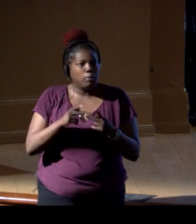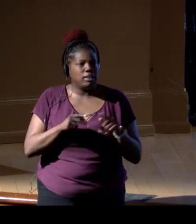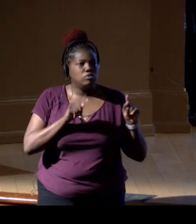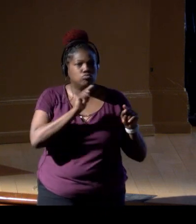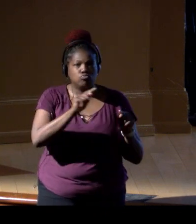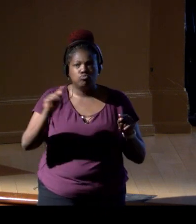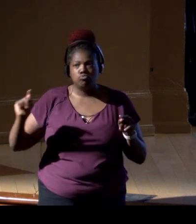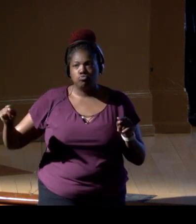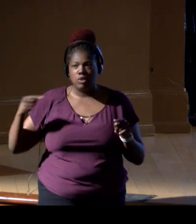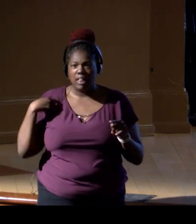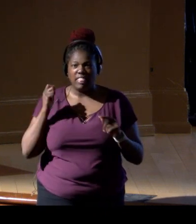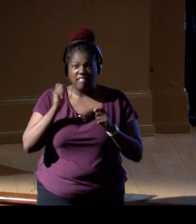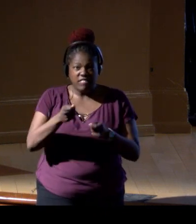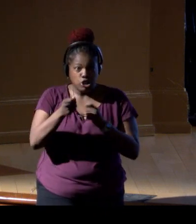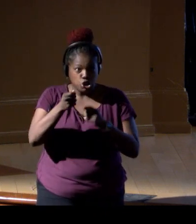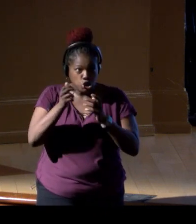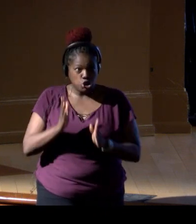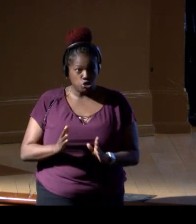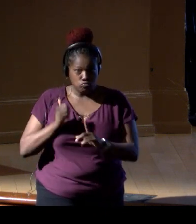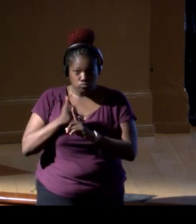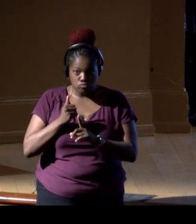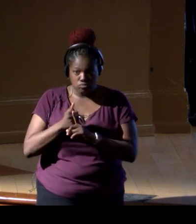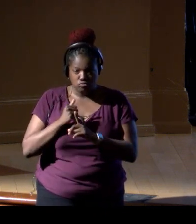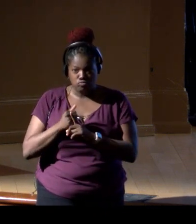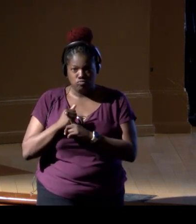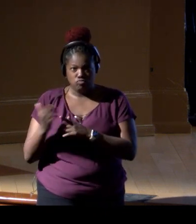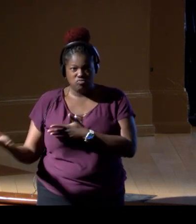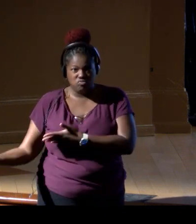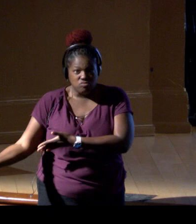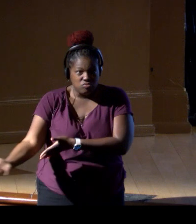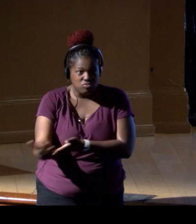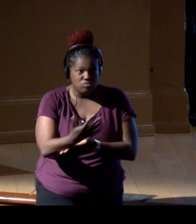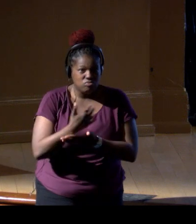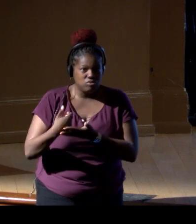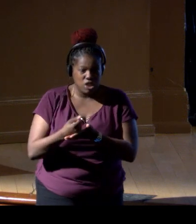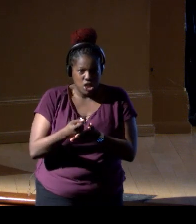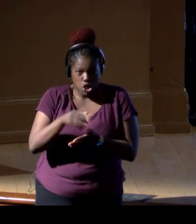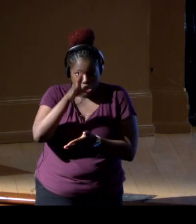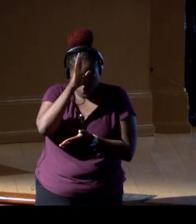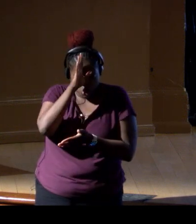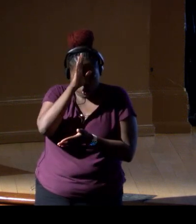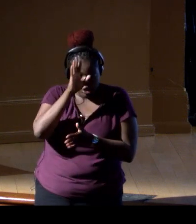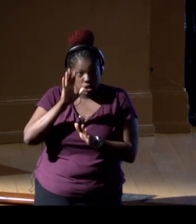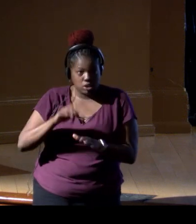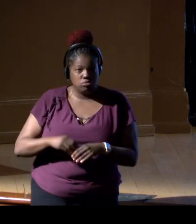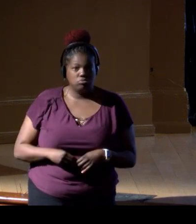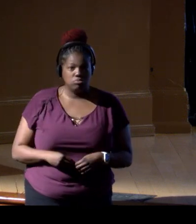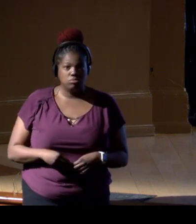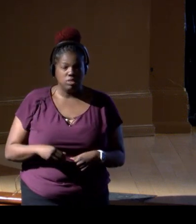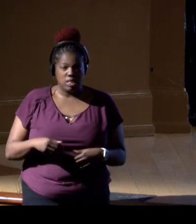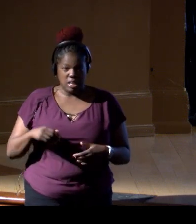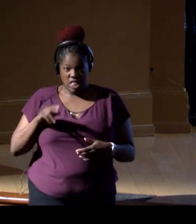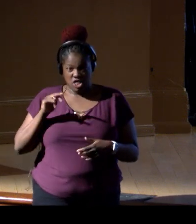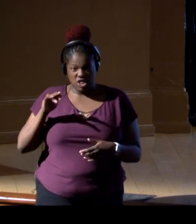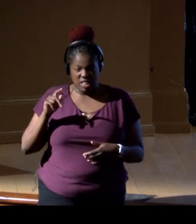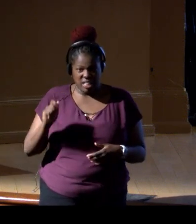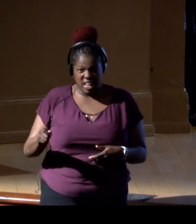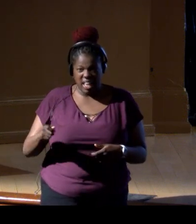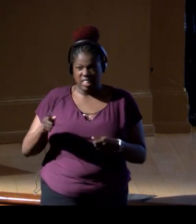where the fishermen go and catch these sharks. They set their nets about 100, 120 meters,